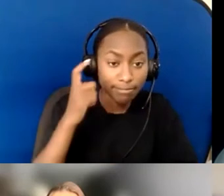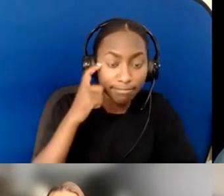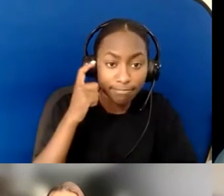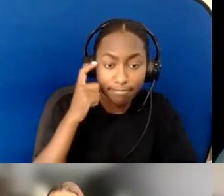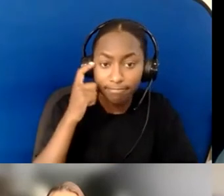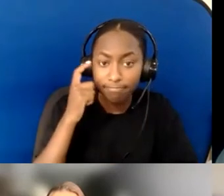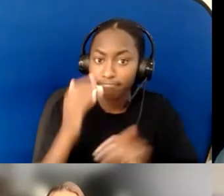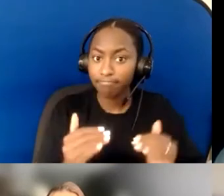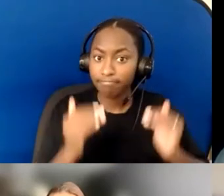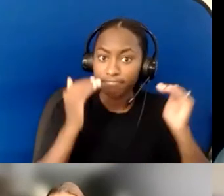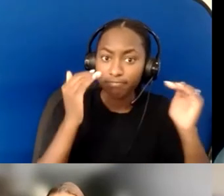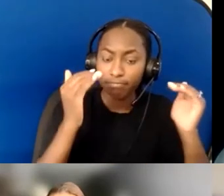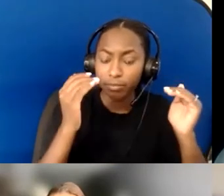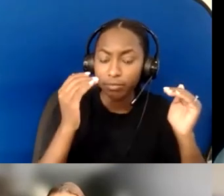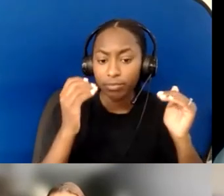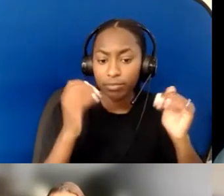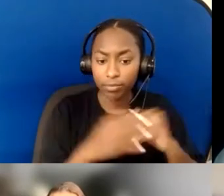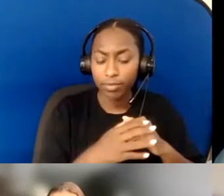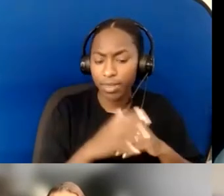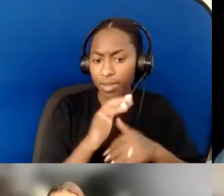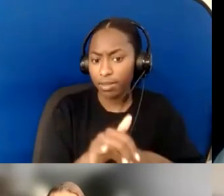For me, anyway, that's served me well